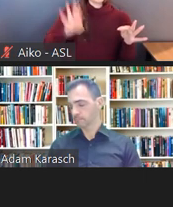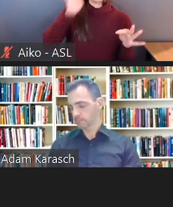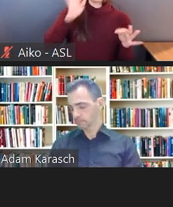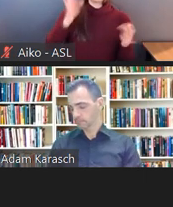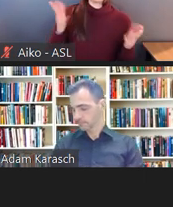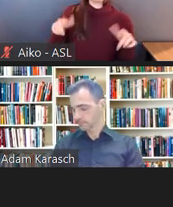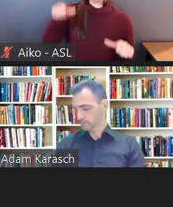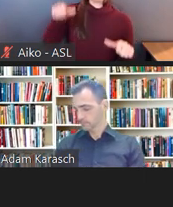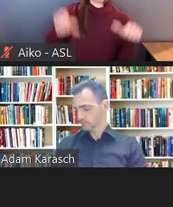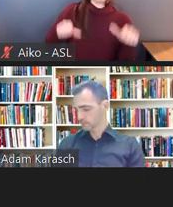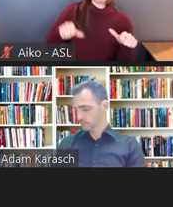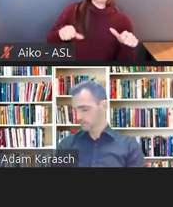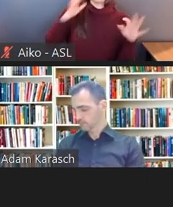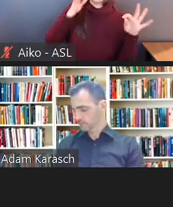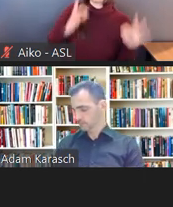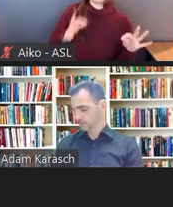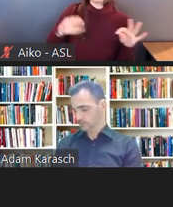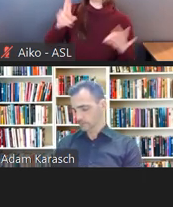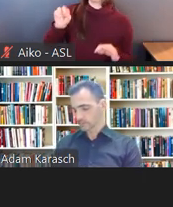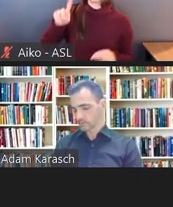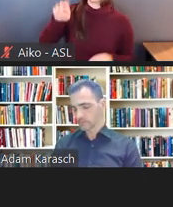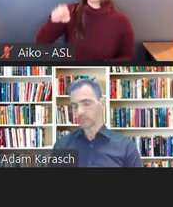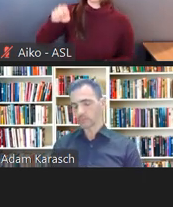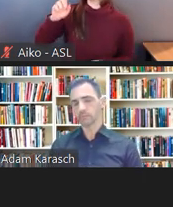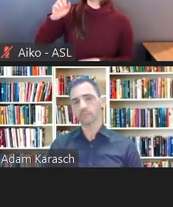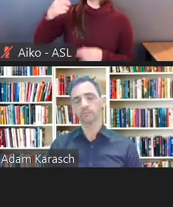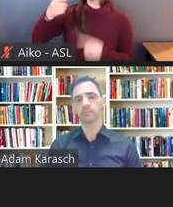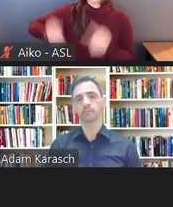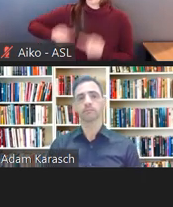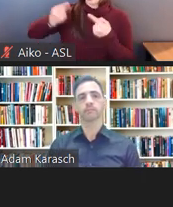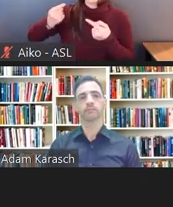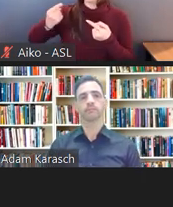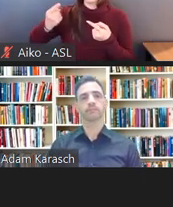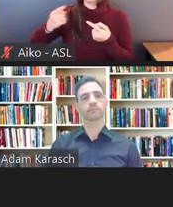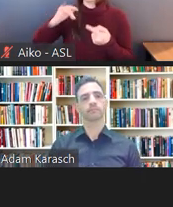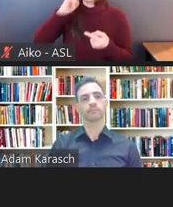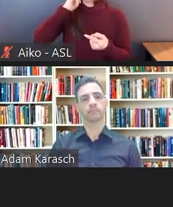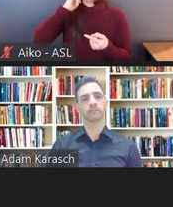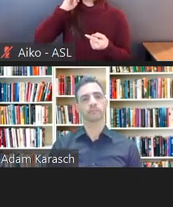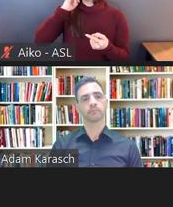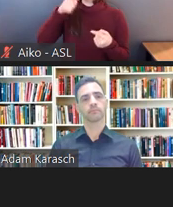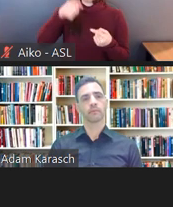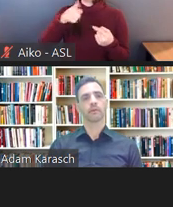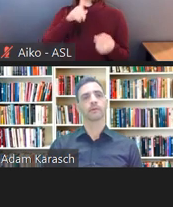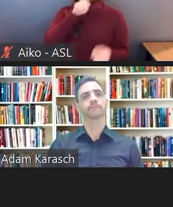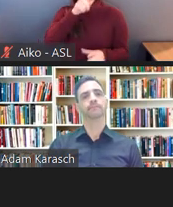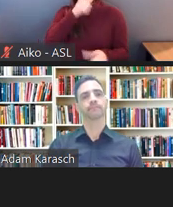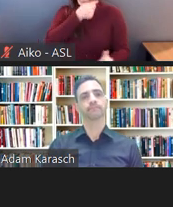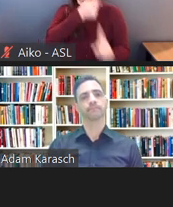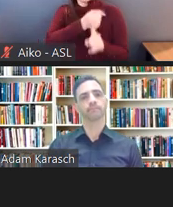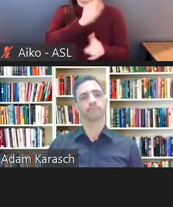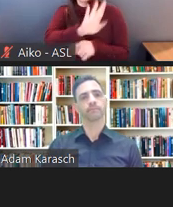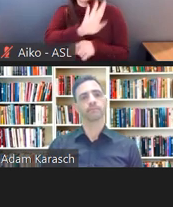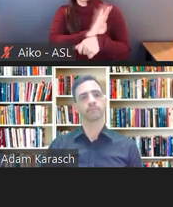It has to be something that would change the nature of your business or would cost so much that it